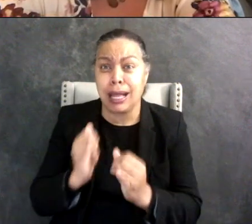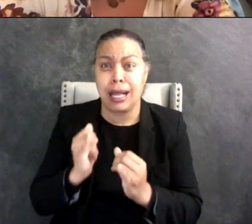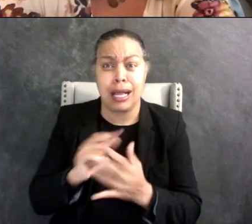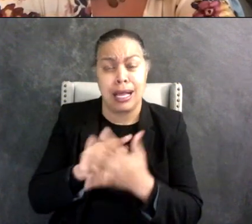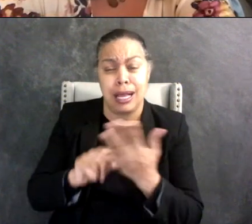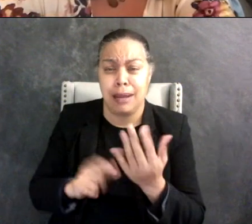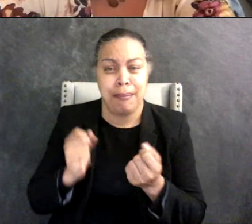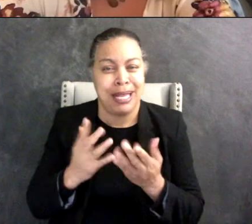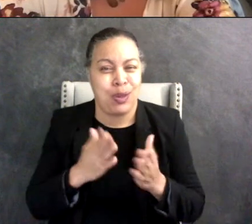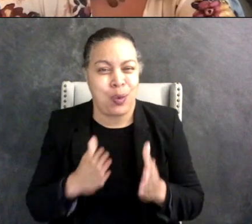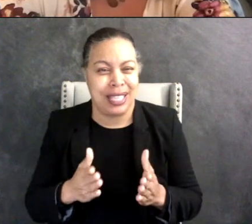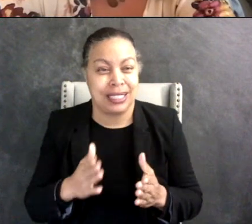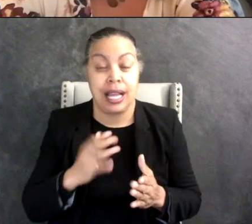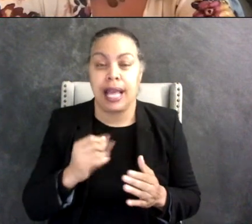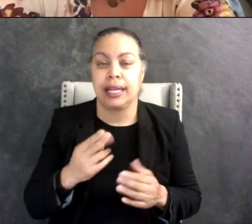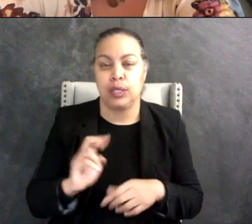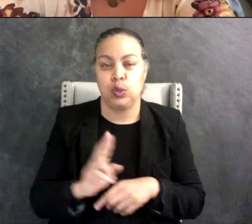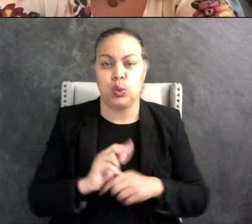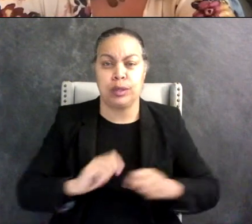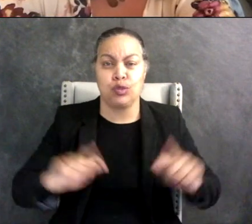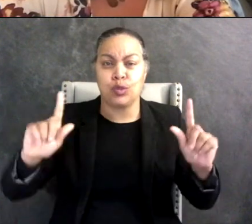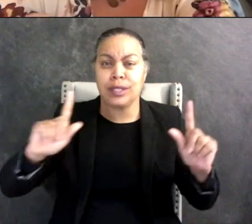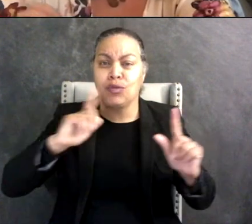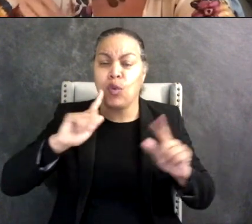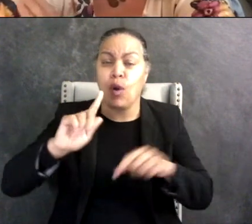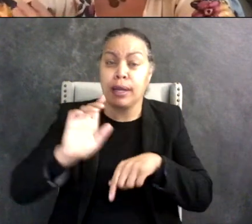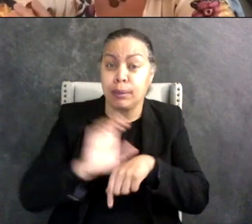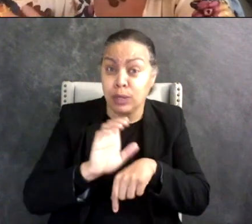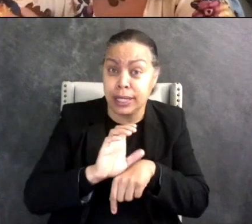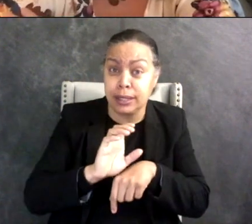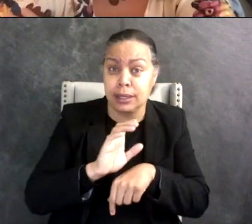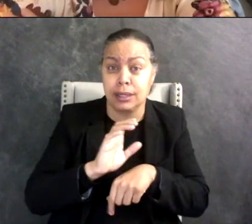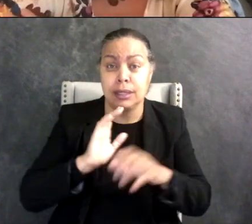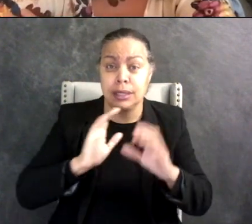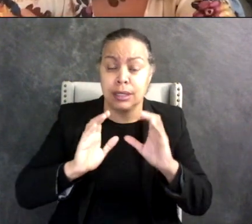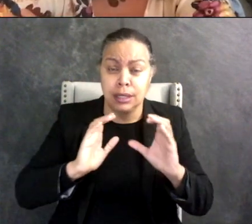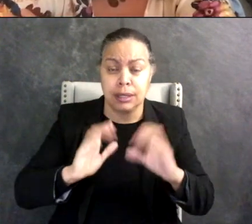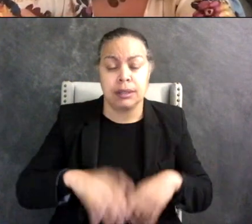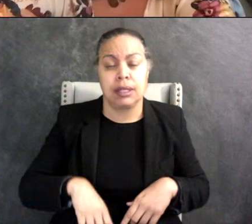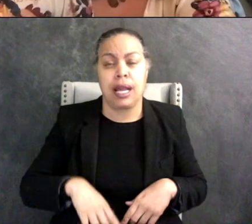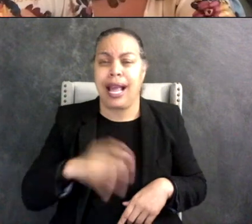he uses his screen not just to communicate but also he uses it to play.